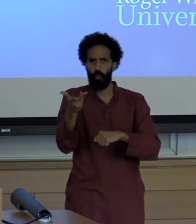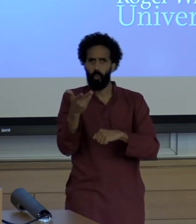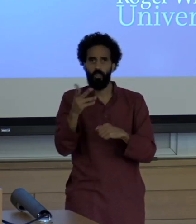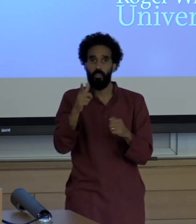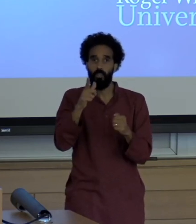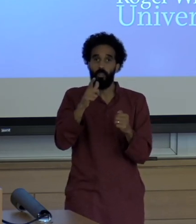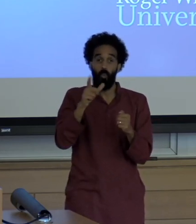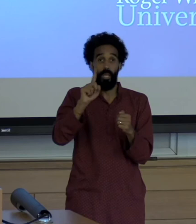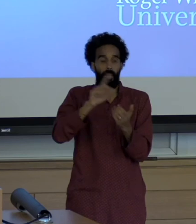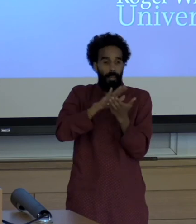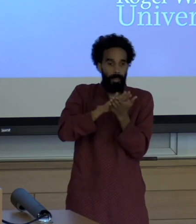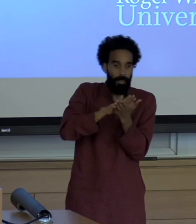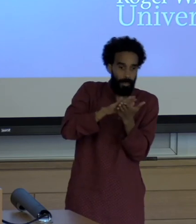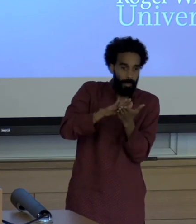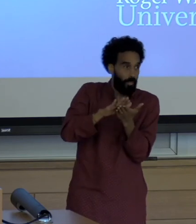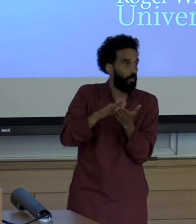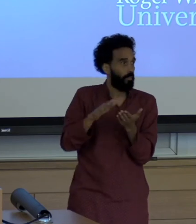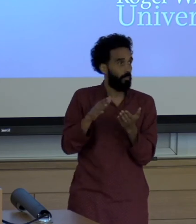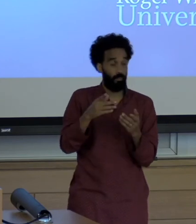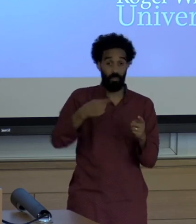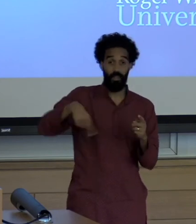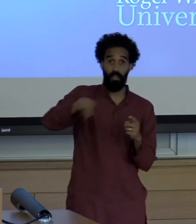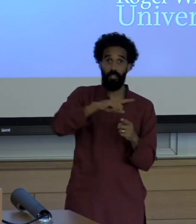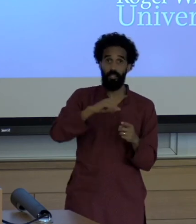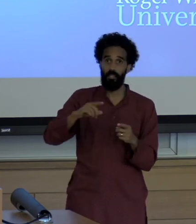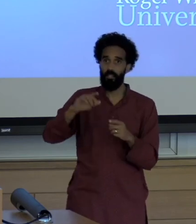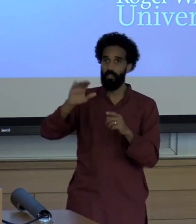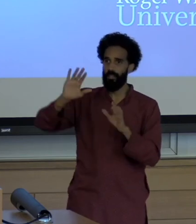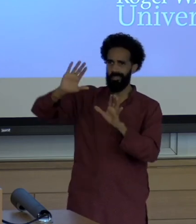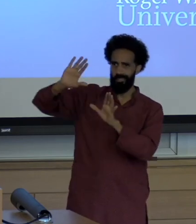appealing to the business sector to you know